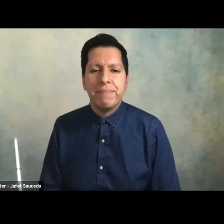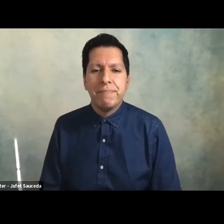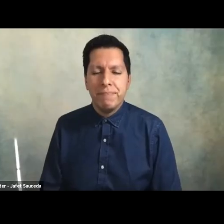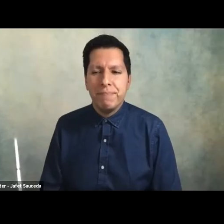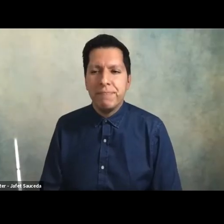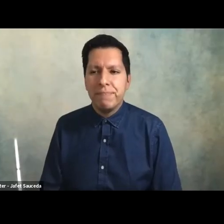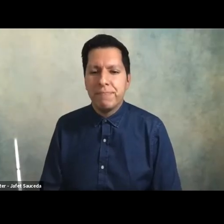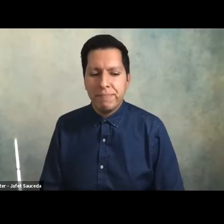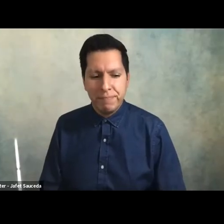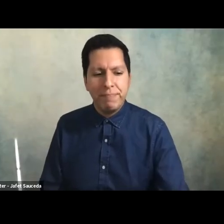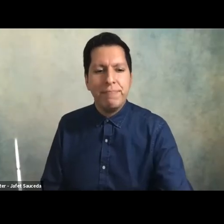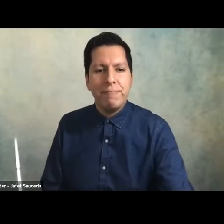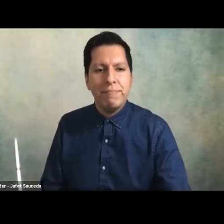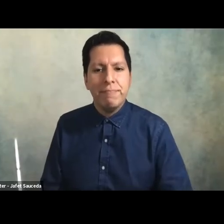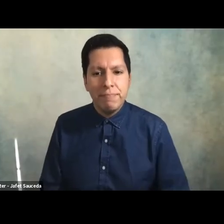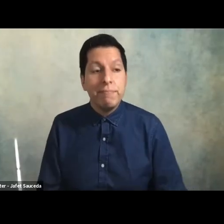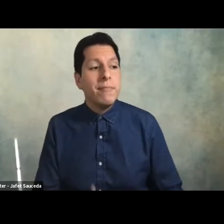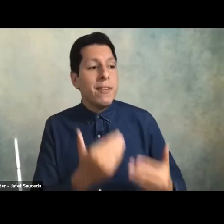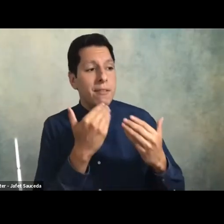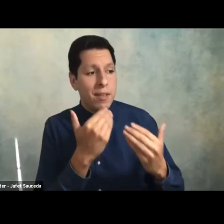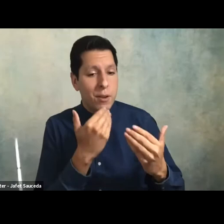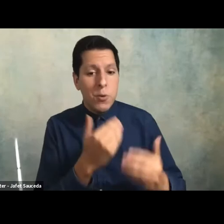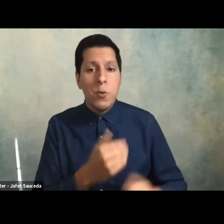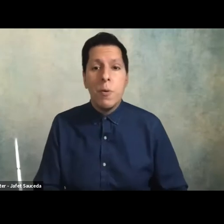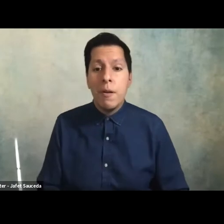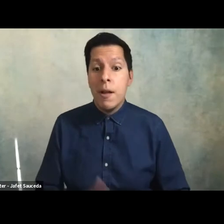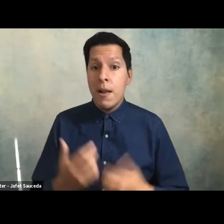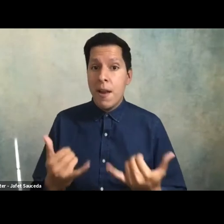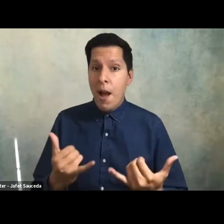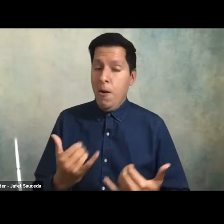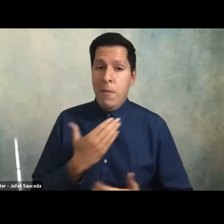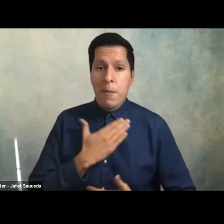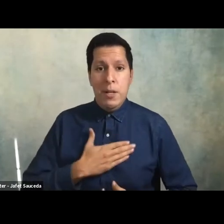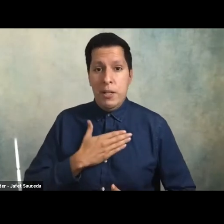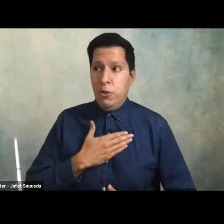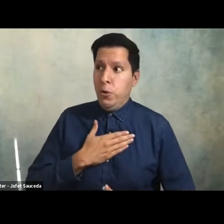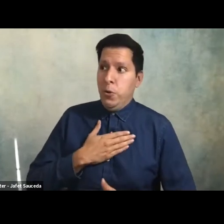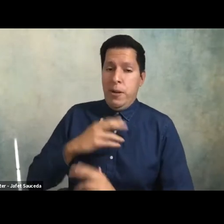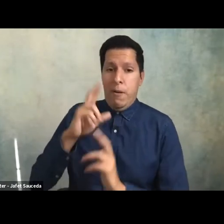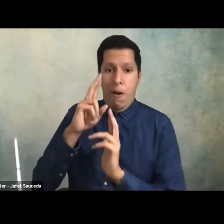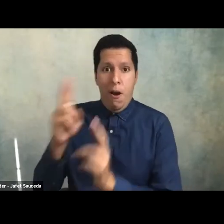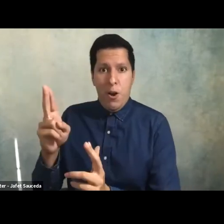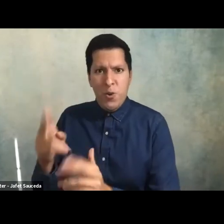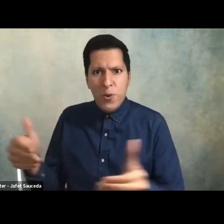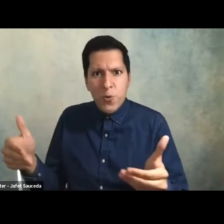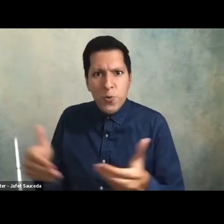thank you provost walker it is now my pleasure and honor to introduce our esteemed guest